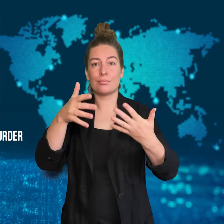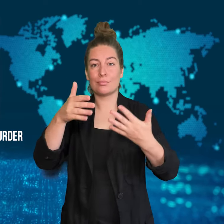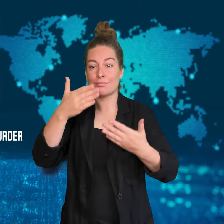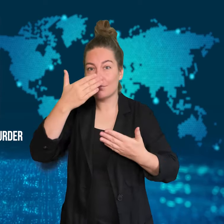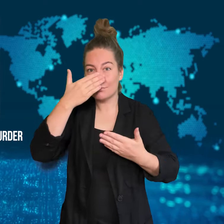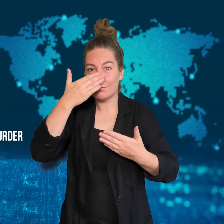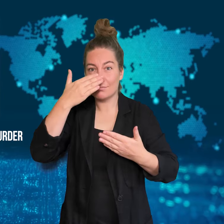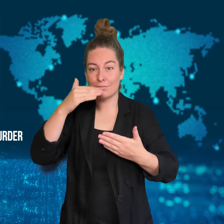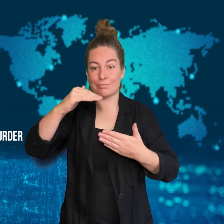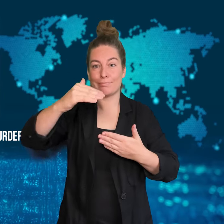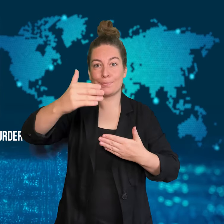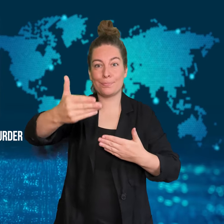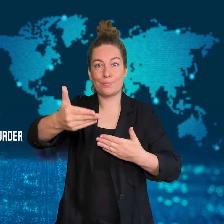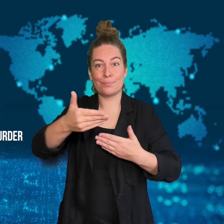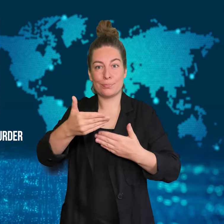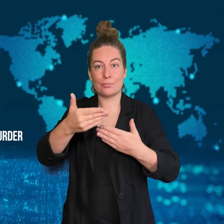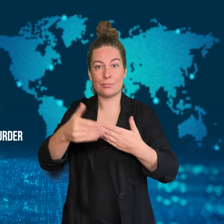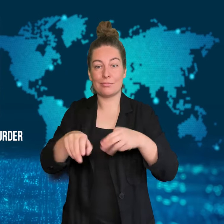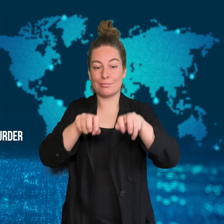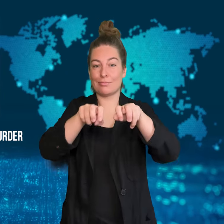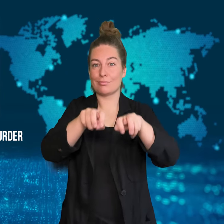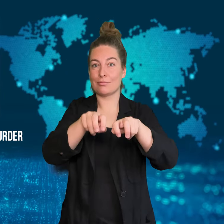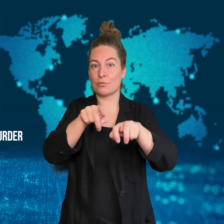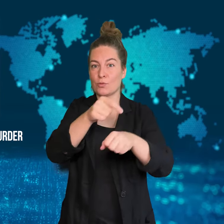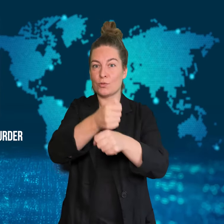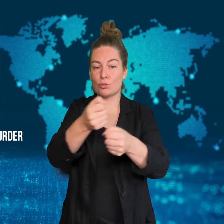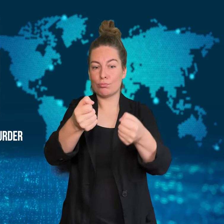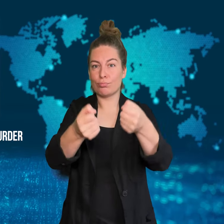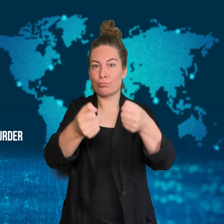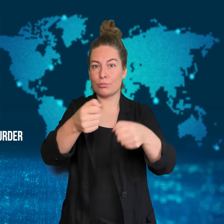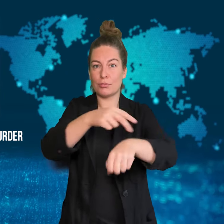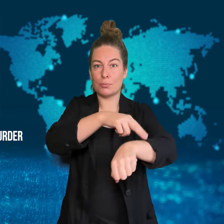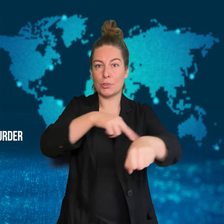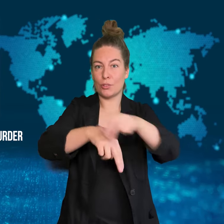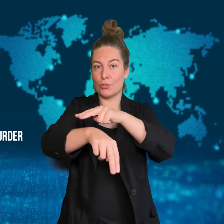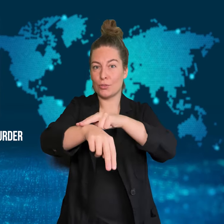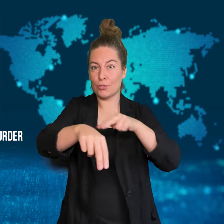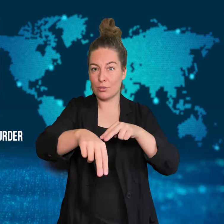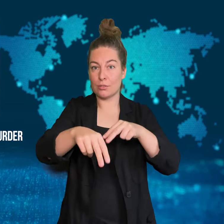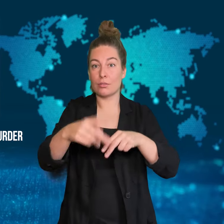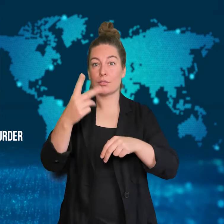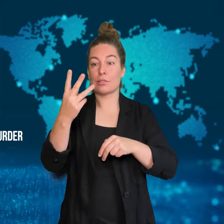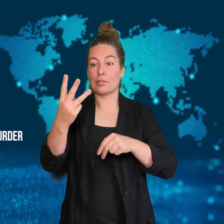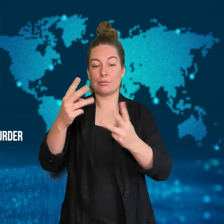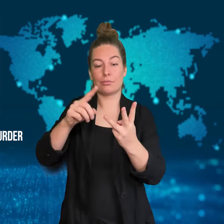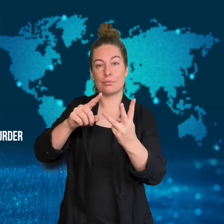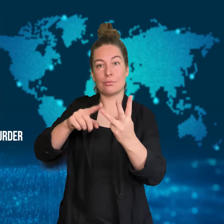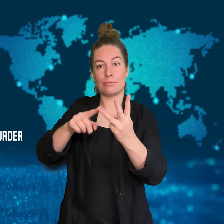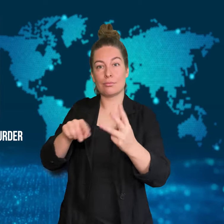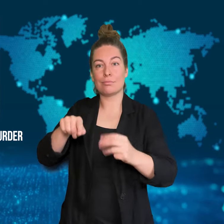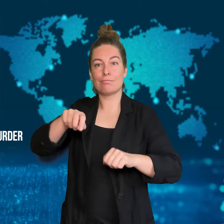from Everett, Washington.